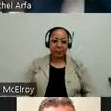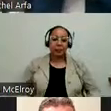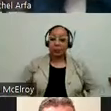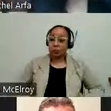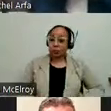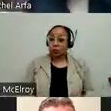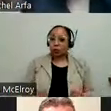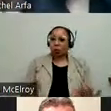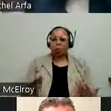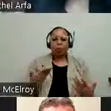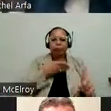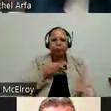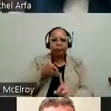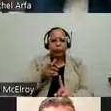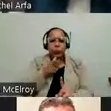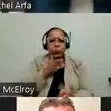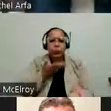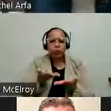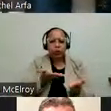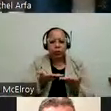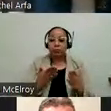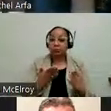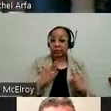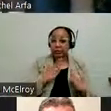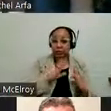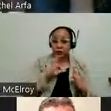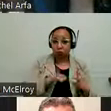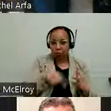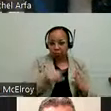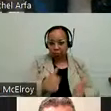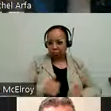So we serve City of Chicago residents. People who identify as having a